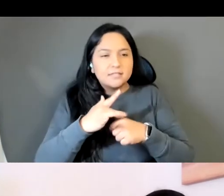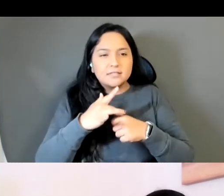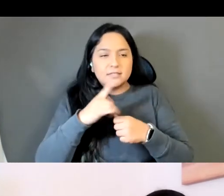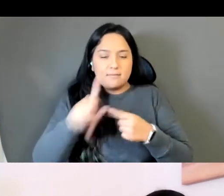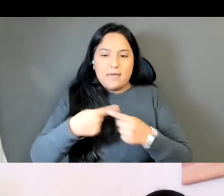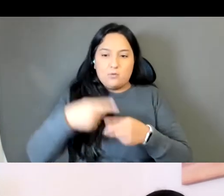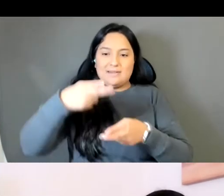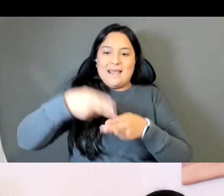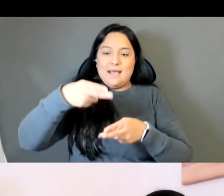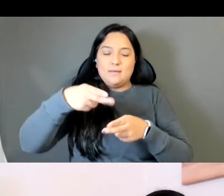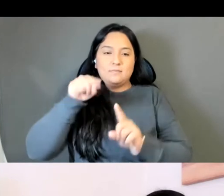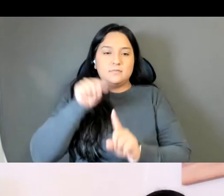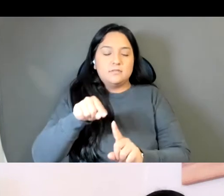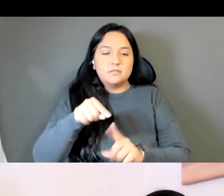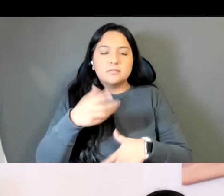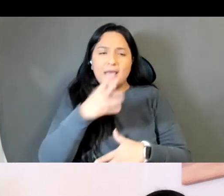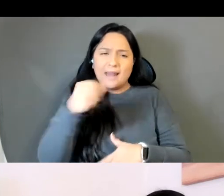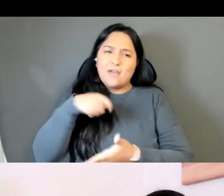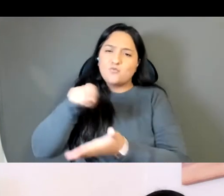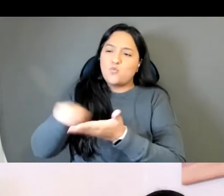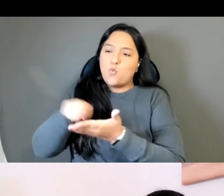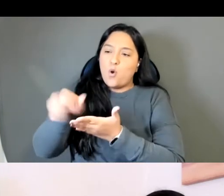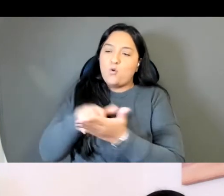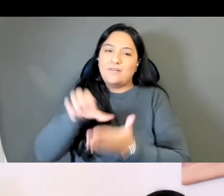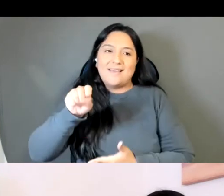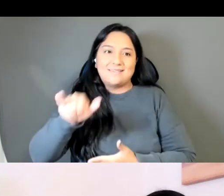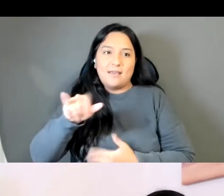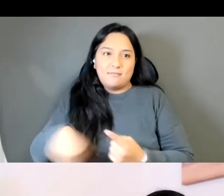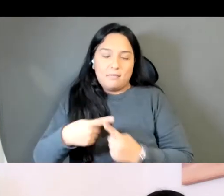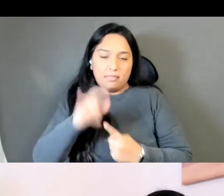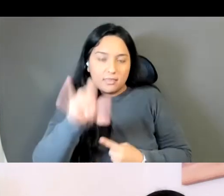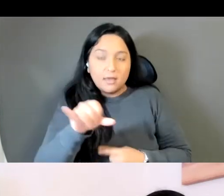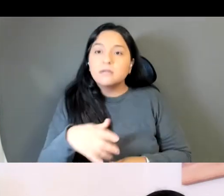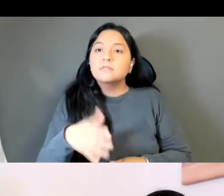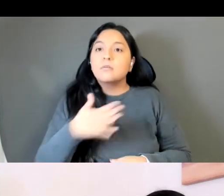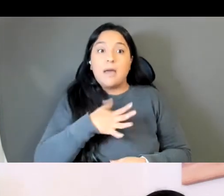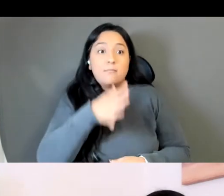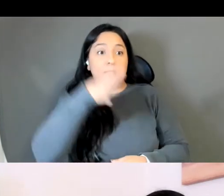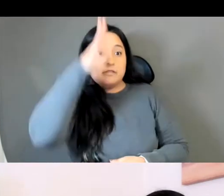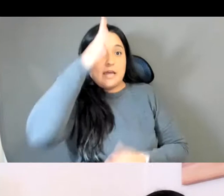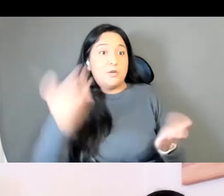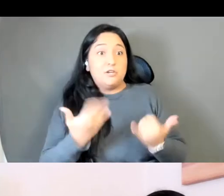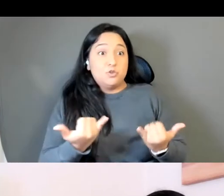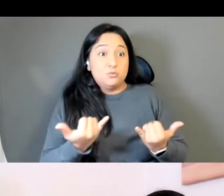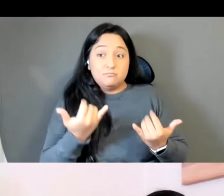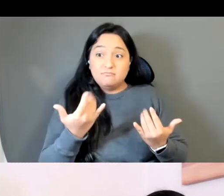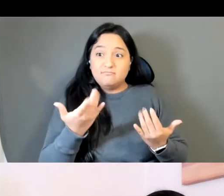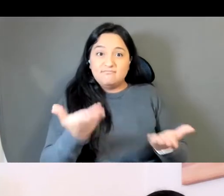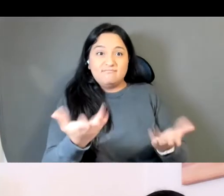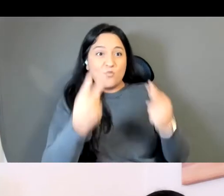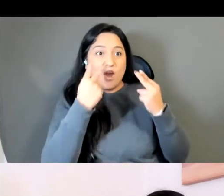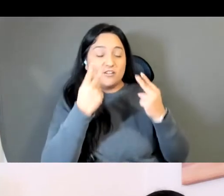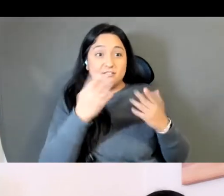a whole arc, and my mom and dad, my mom also here hi mom, and my mom and dad, my dad's